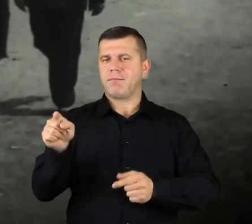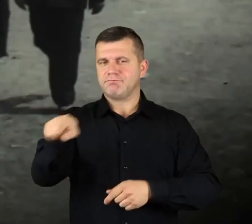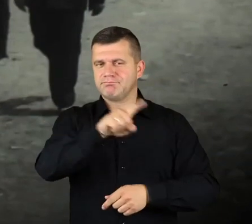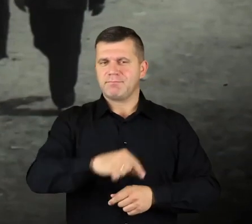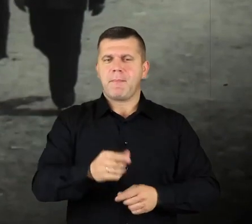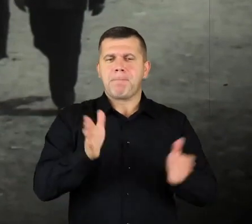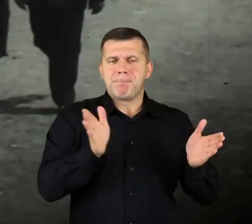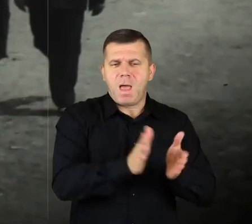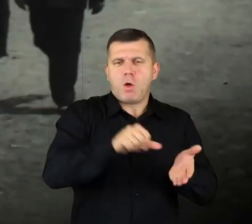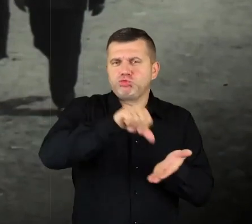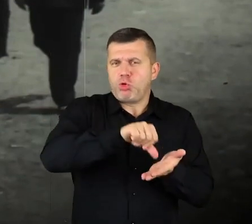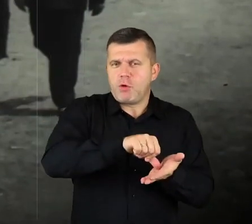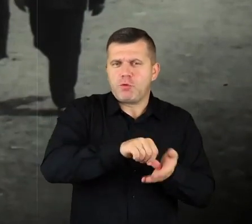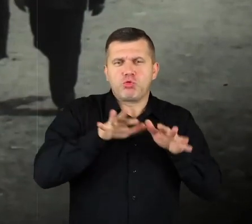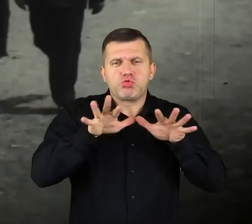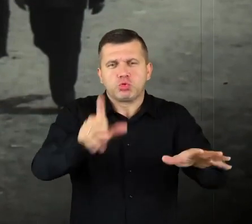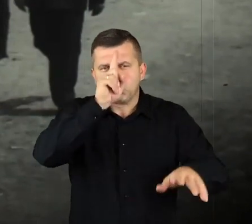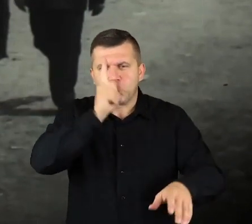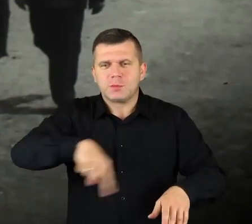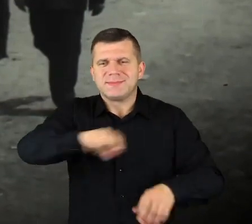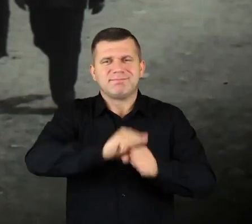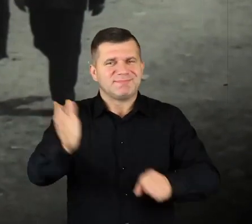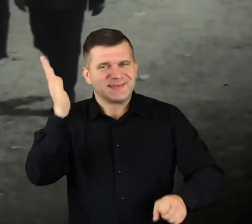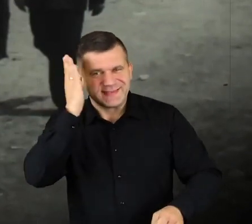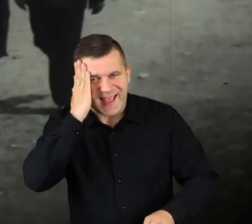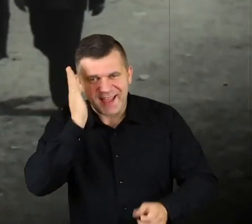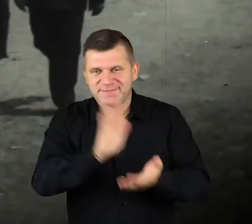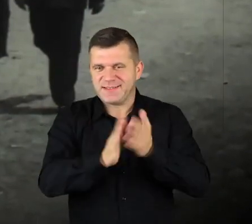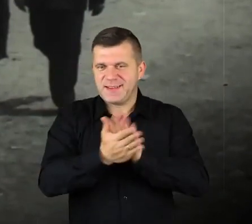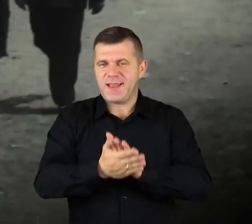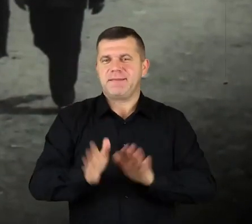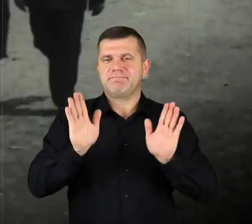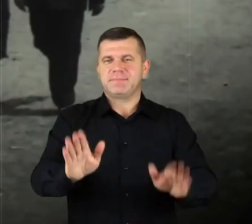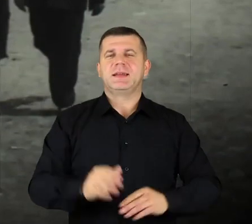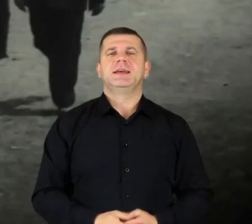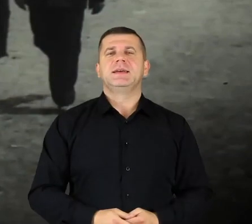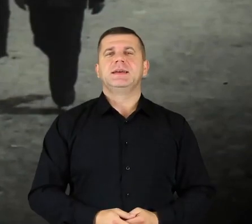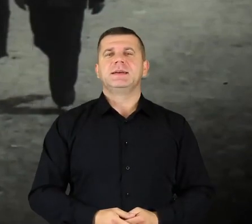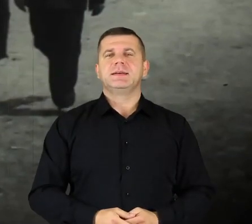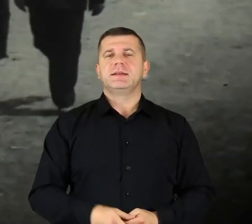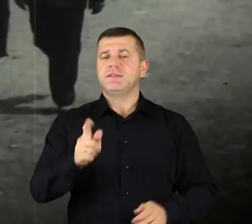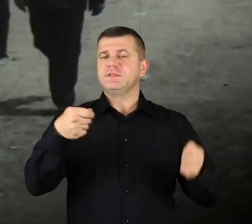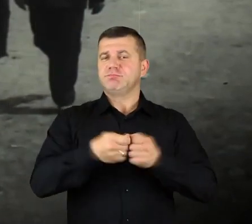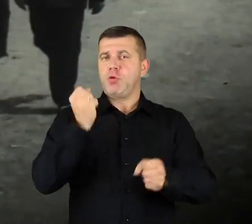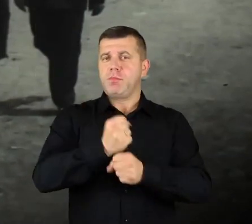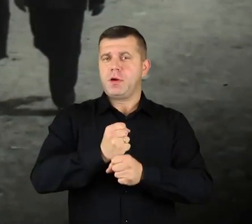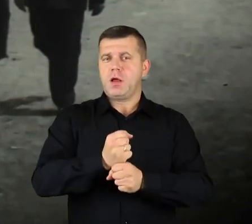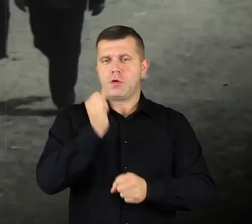Small community, most people know each other, they’re often somehow related, so cooperation